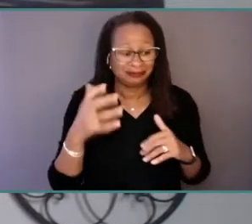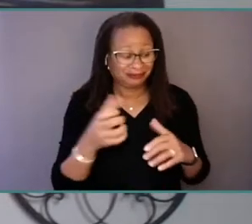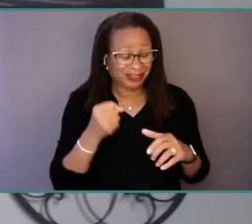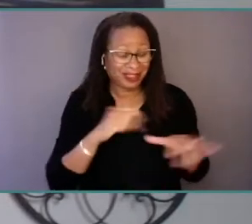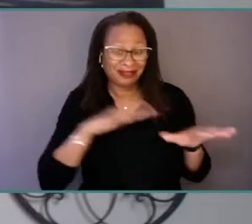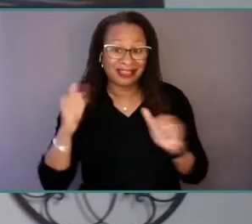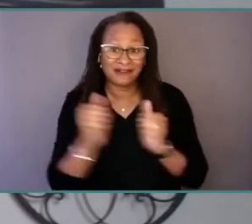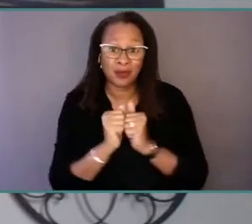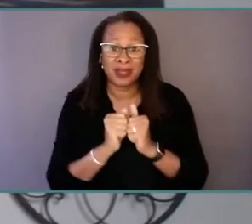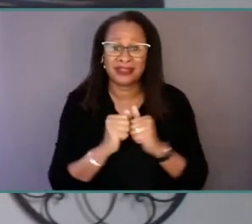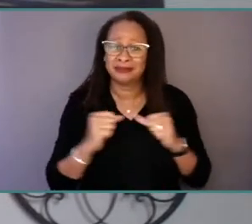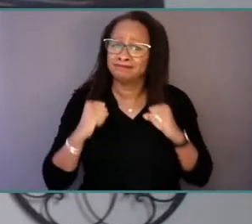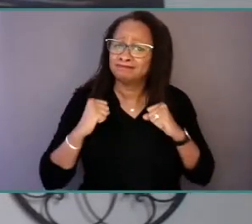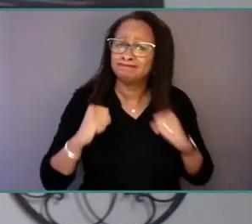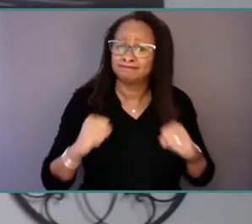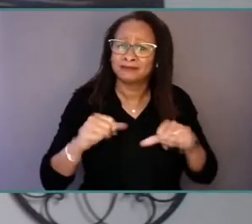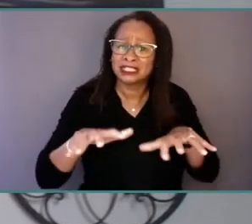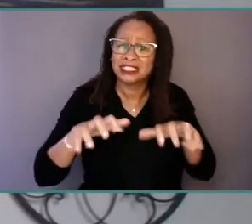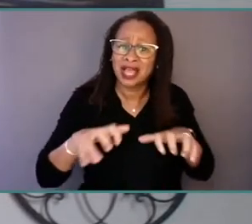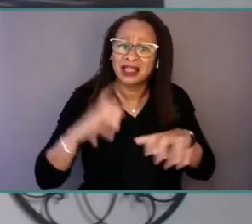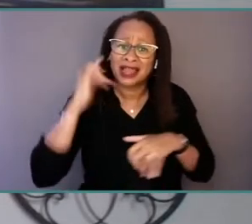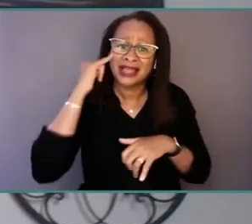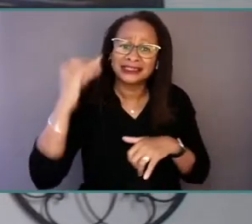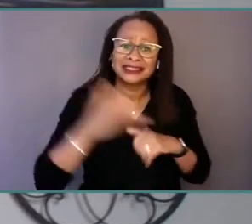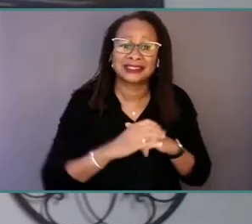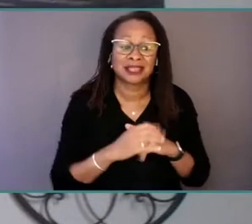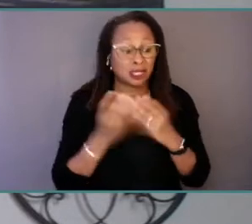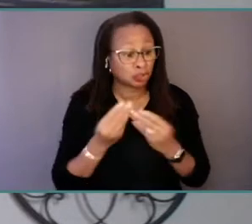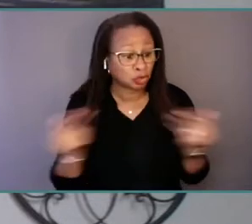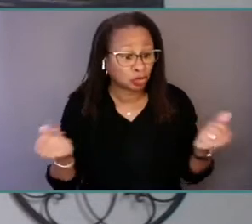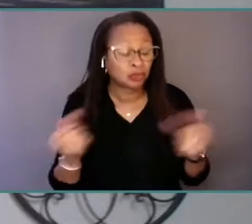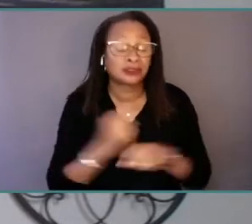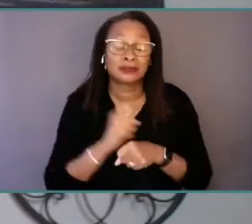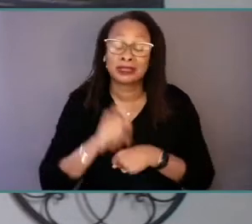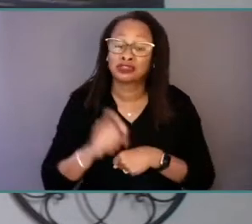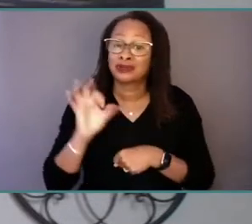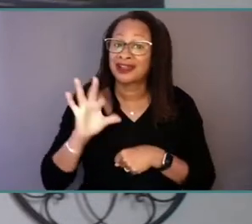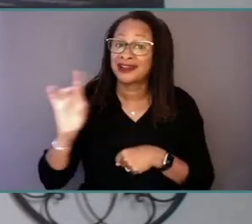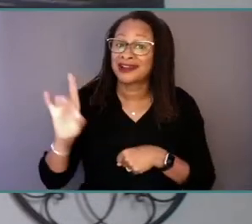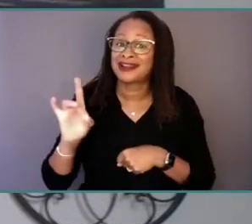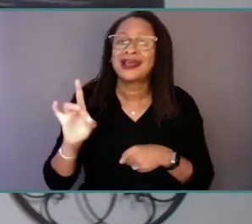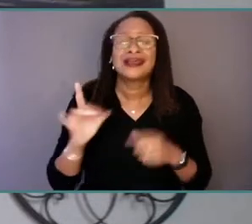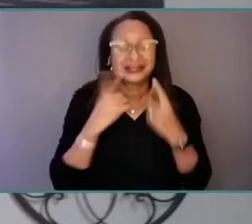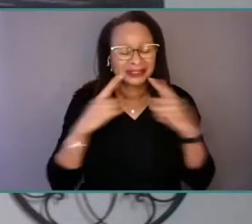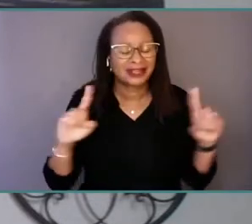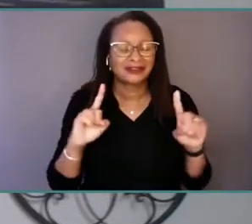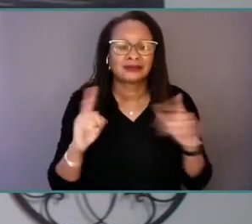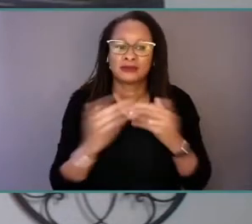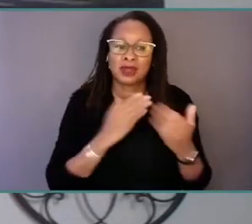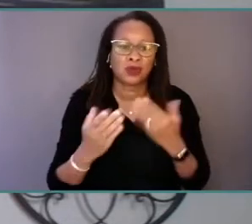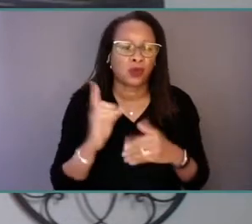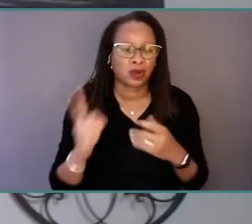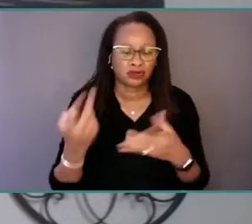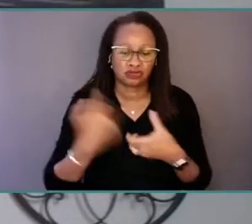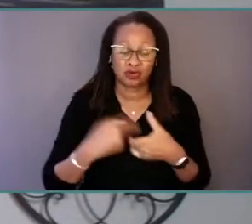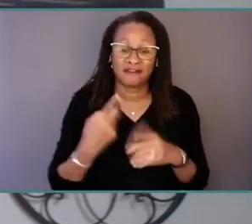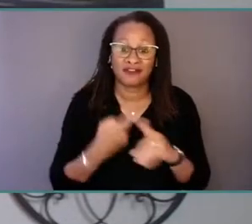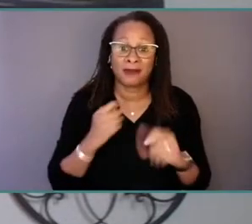to ensure that 988 is an equitable success wherever you are joining us from. With that, the structure for today will be as follows.